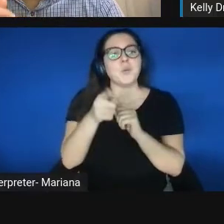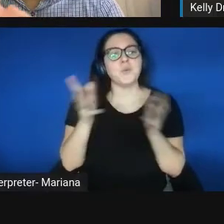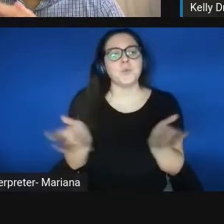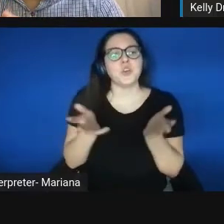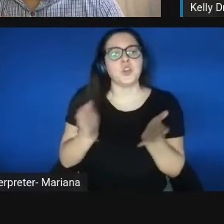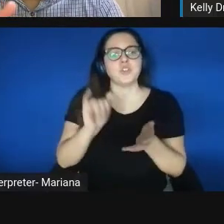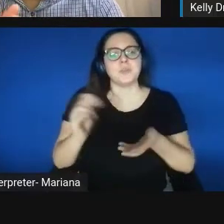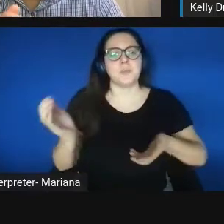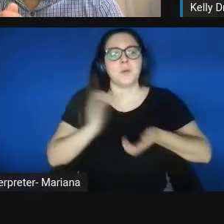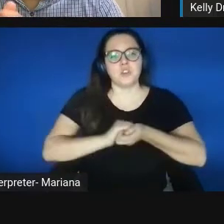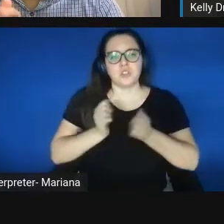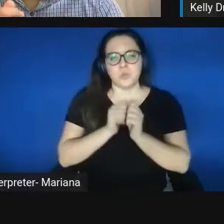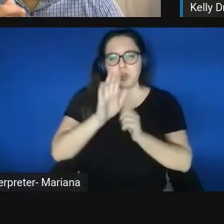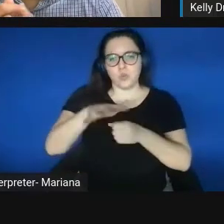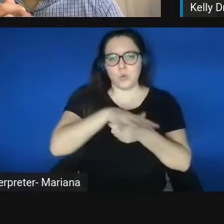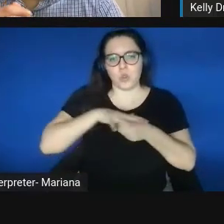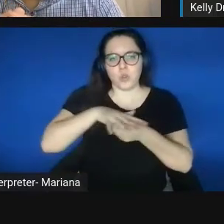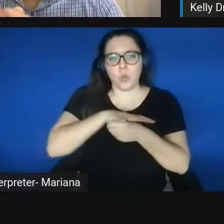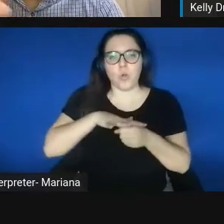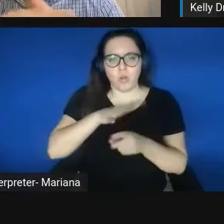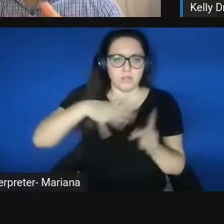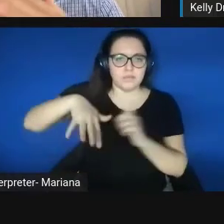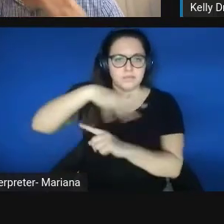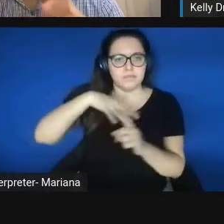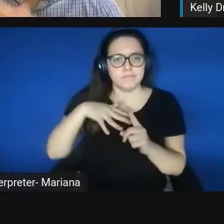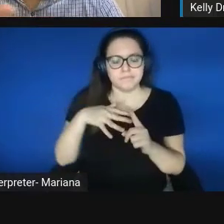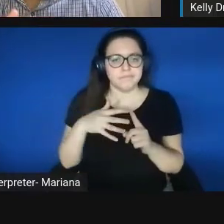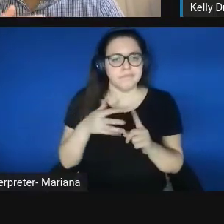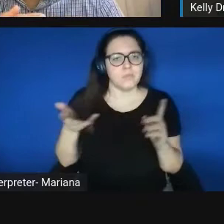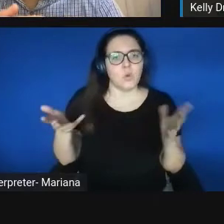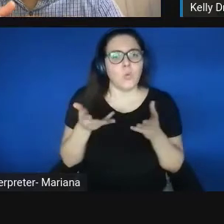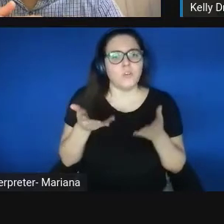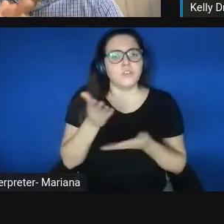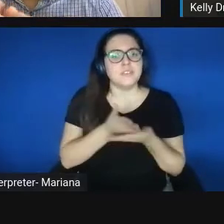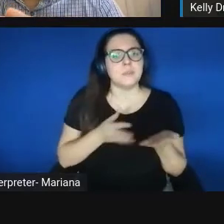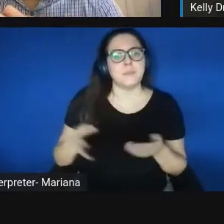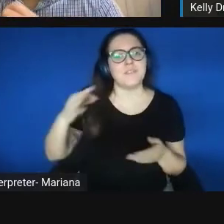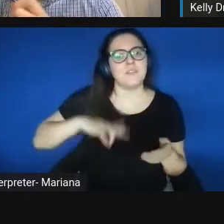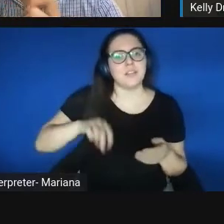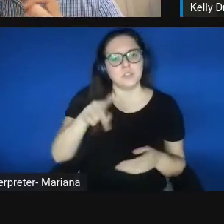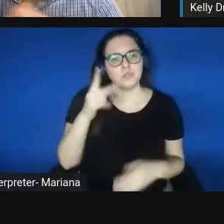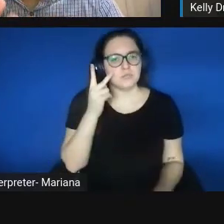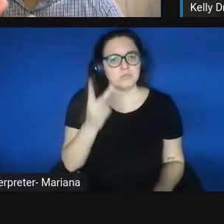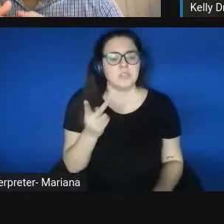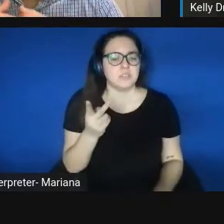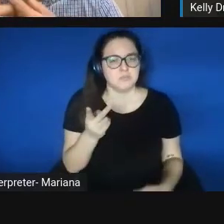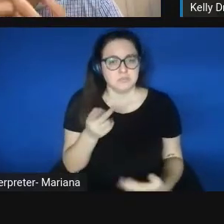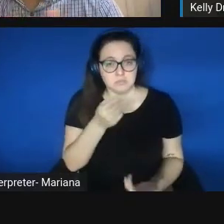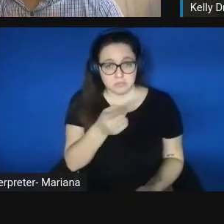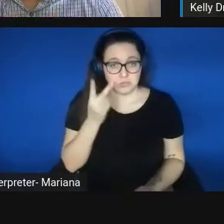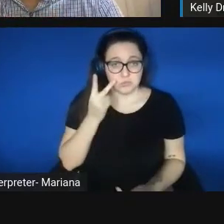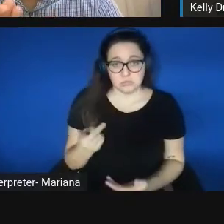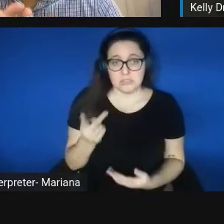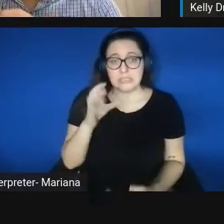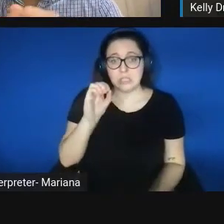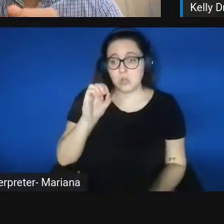in your local ecosystem, and what are some of the advantages you see? Do you see things organically happening?